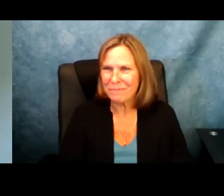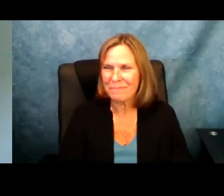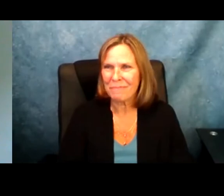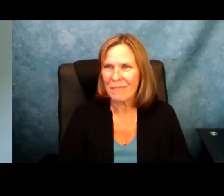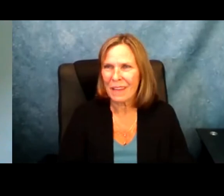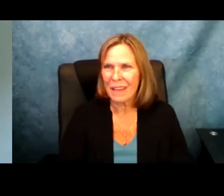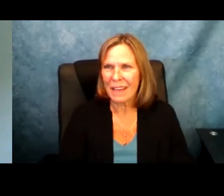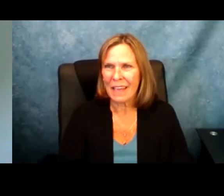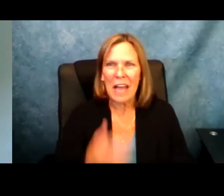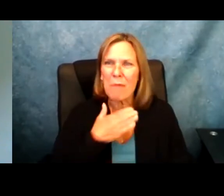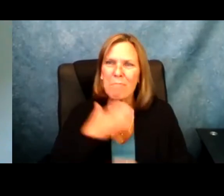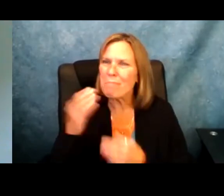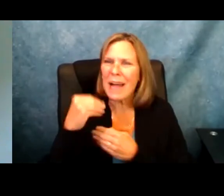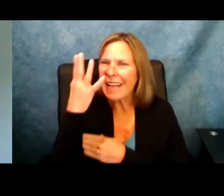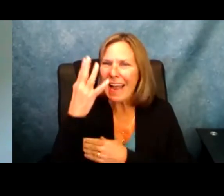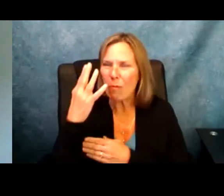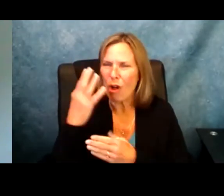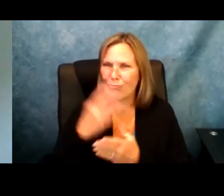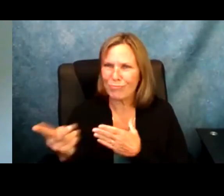Alex. >> Can you guys hear me OK?